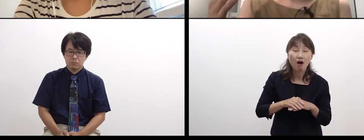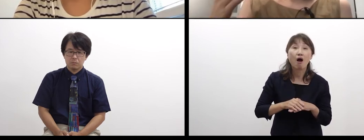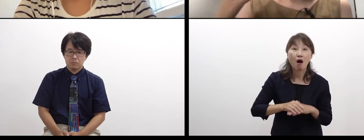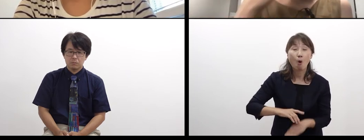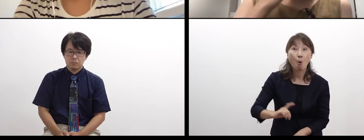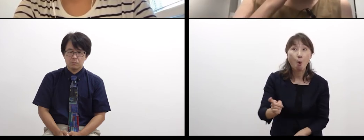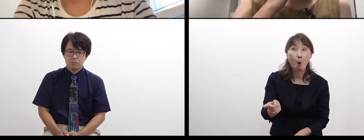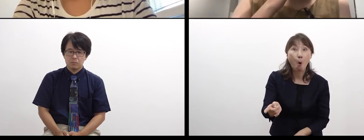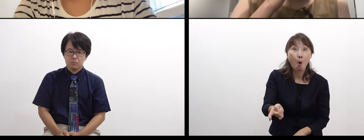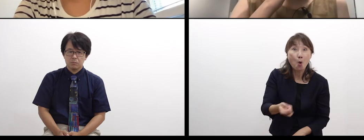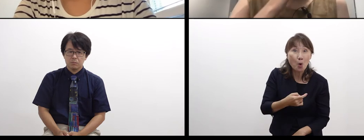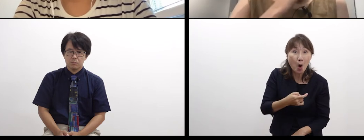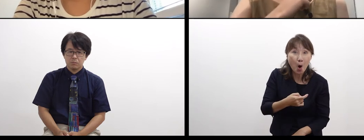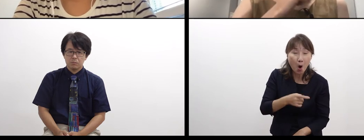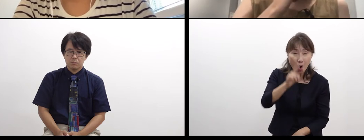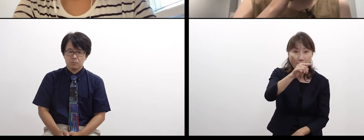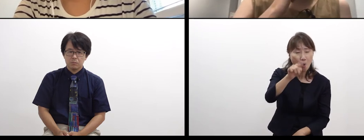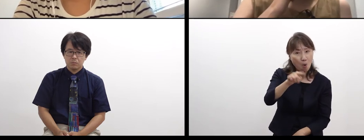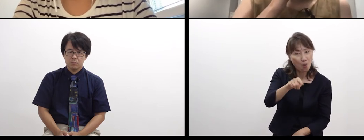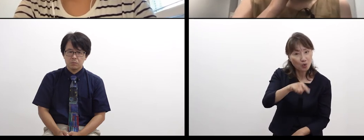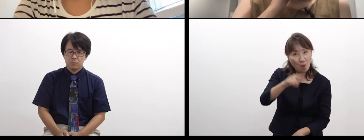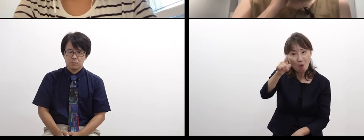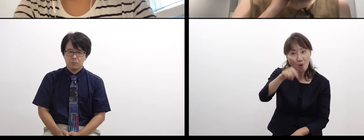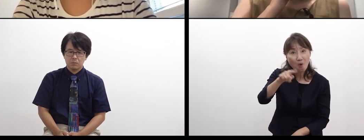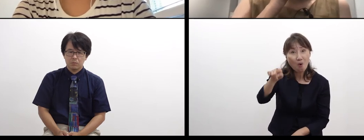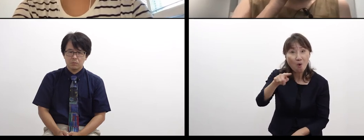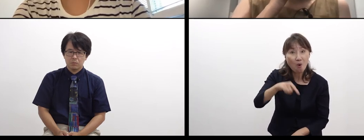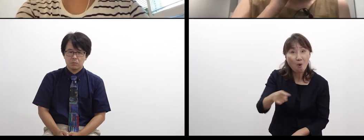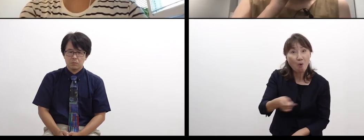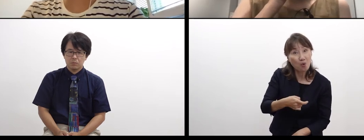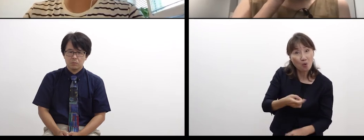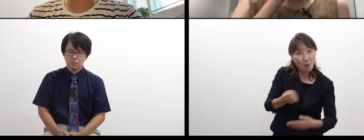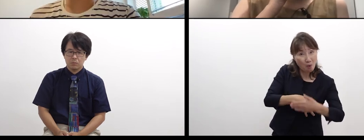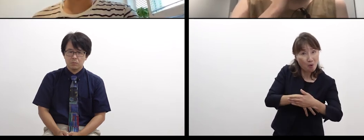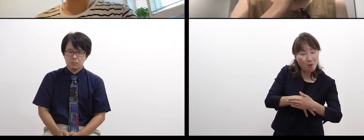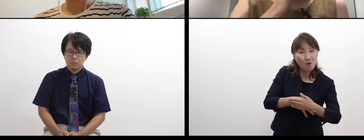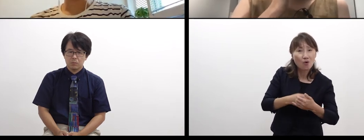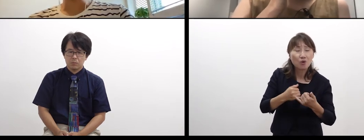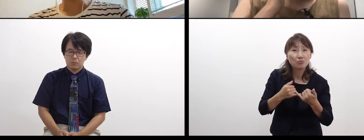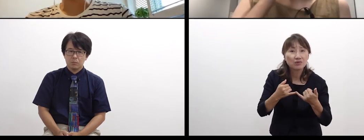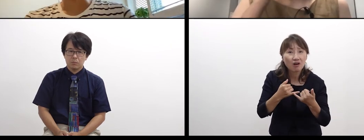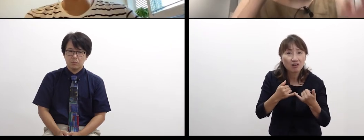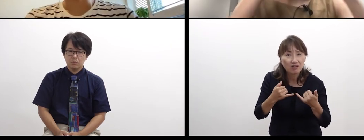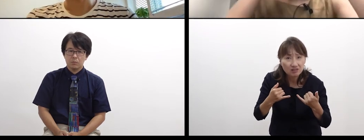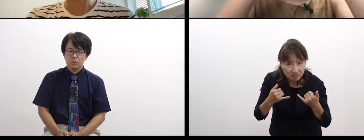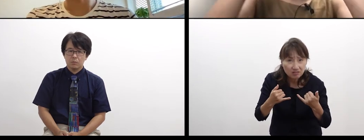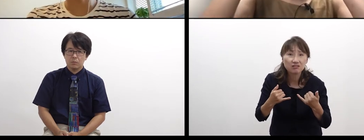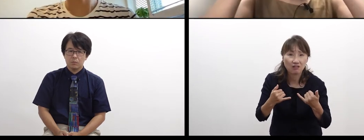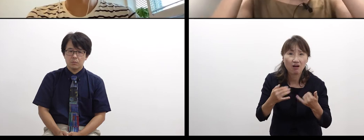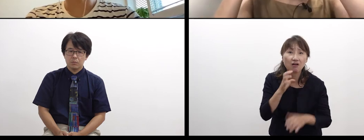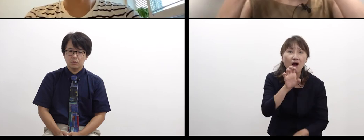and I was very scared that “know” means appropriation. Now that both of “know” and “understand”